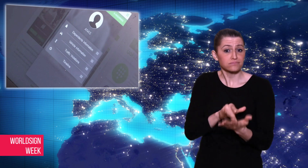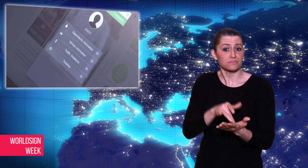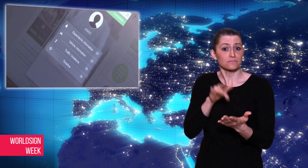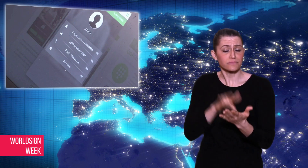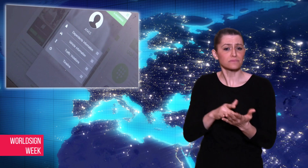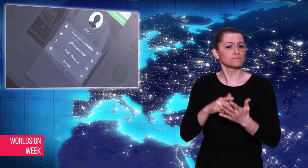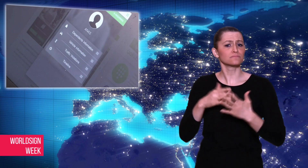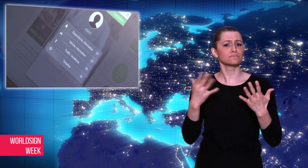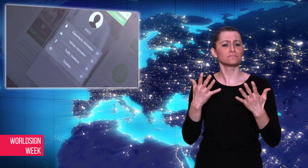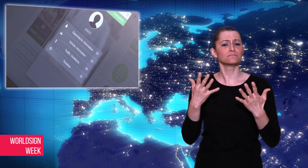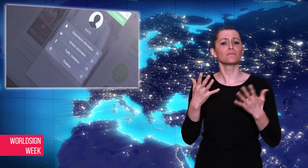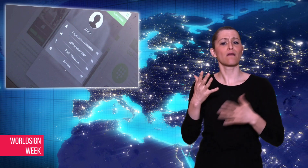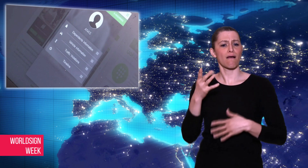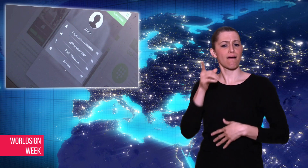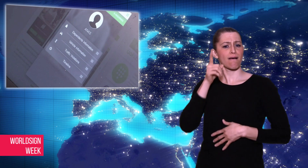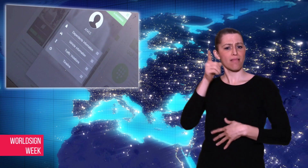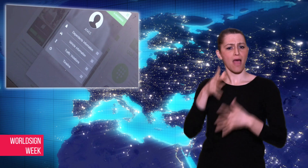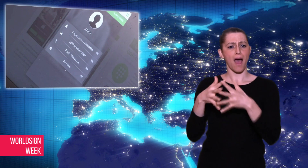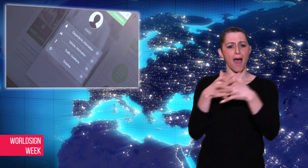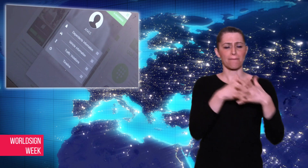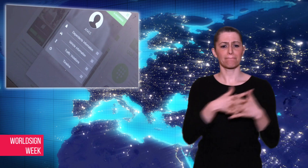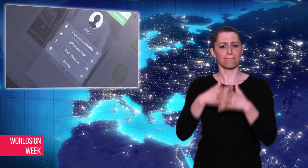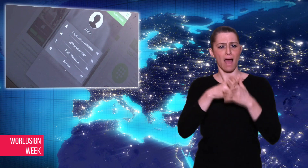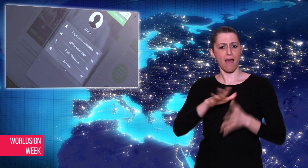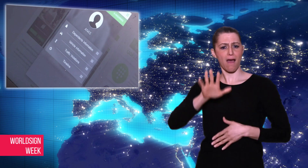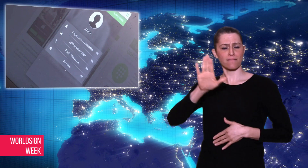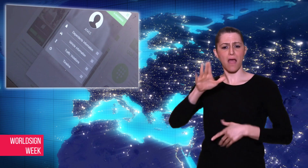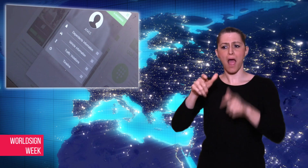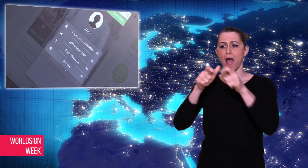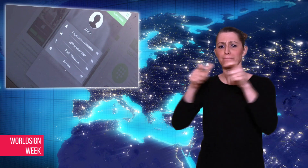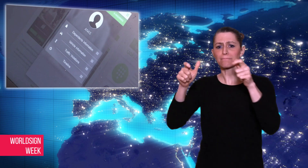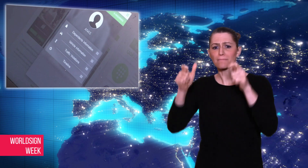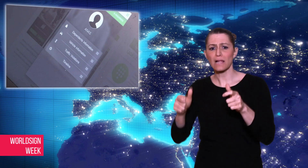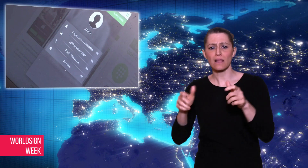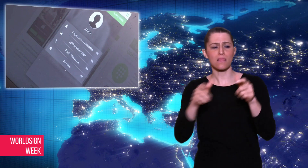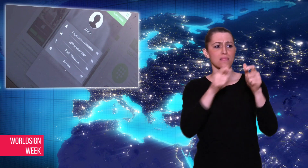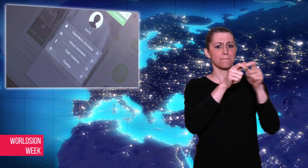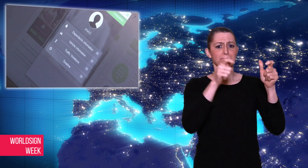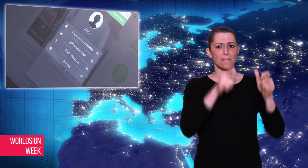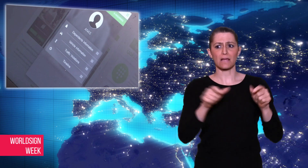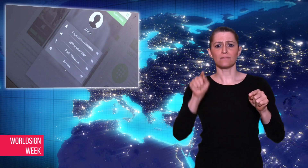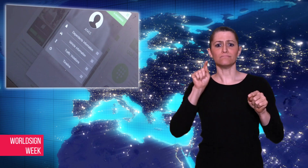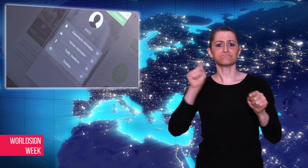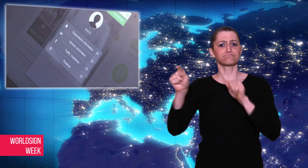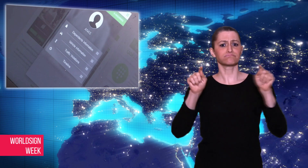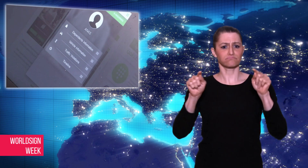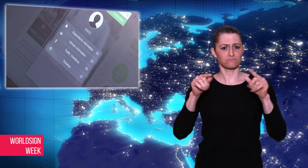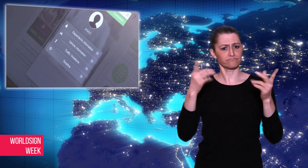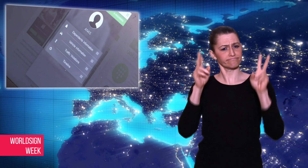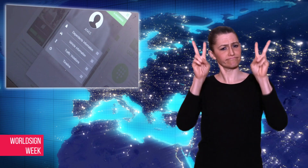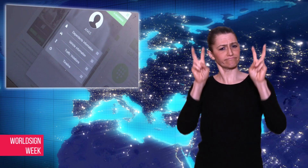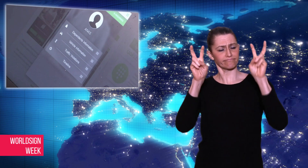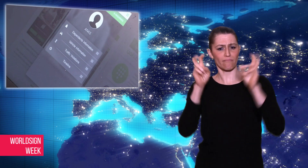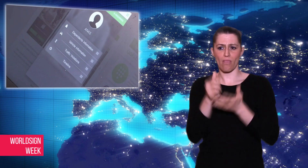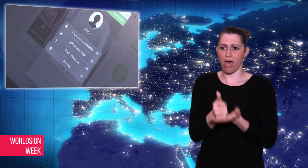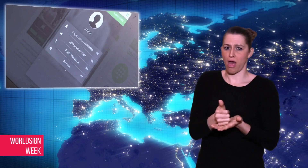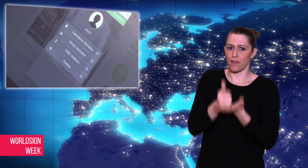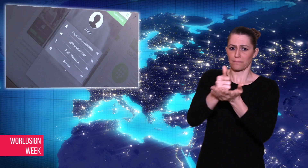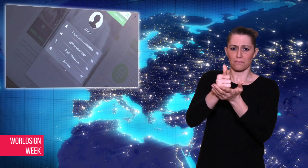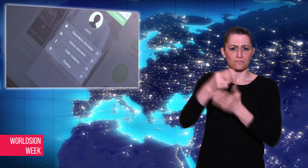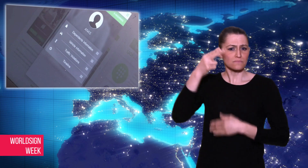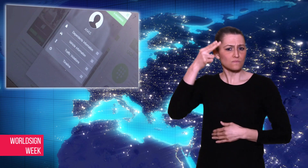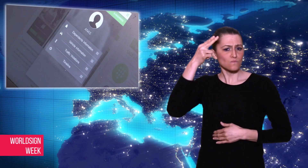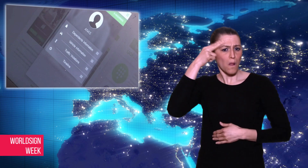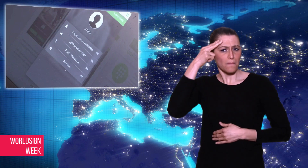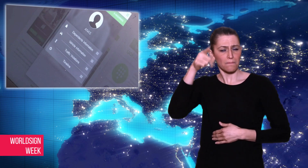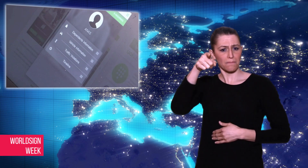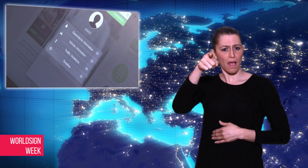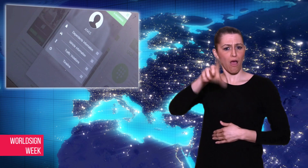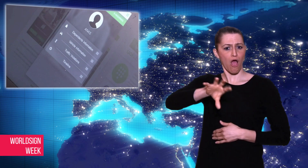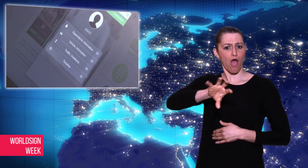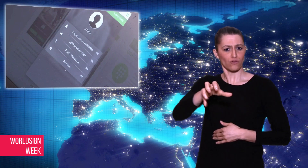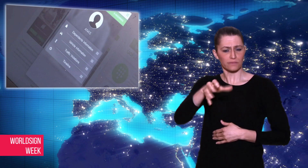available in their app stores, the American companies are